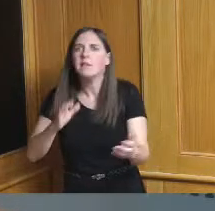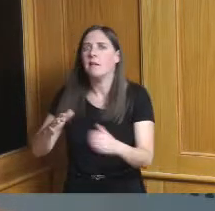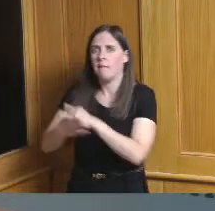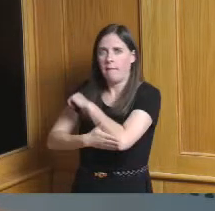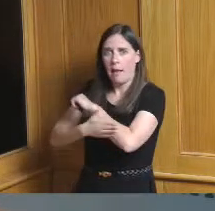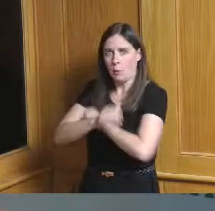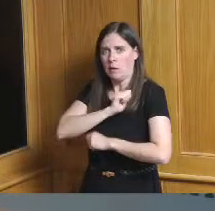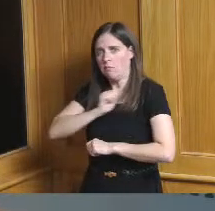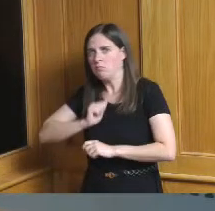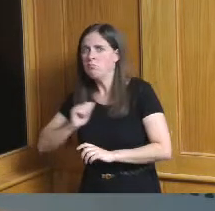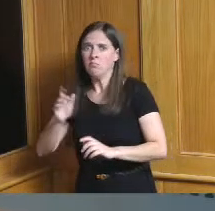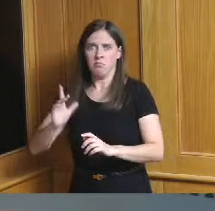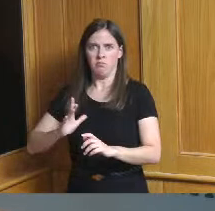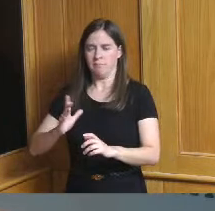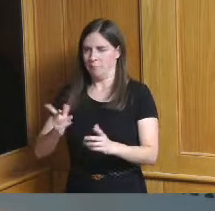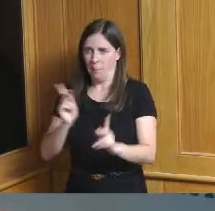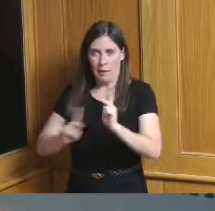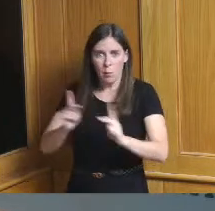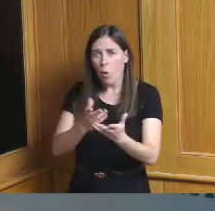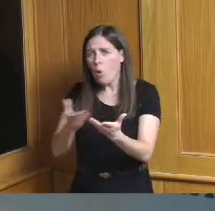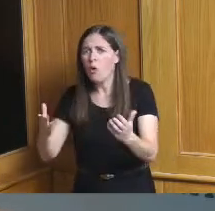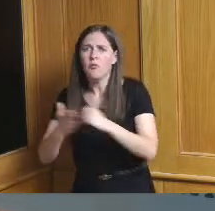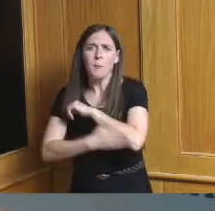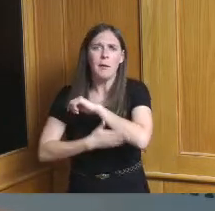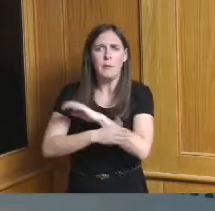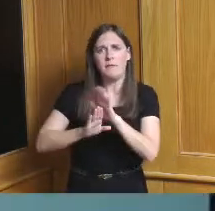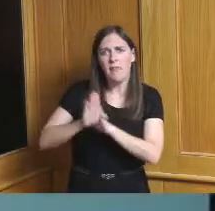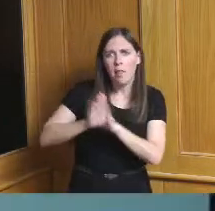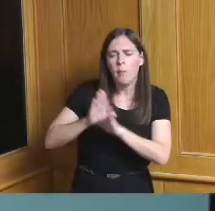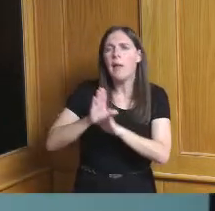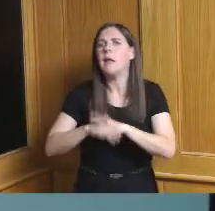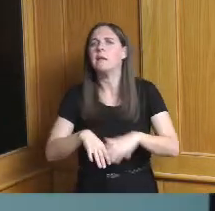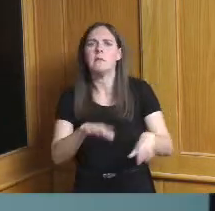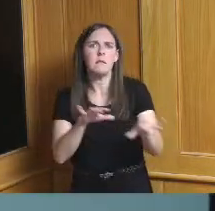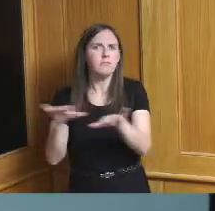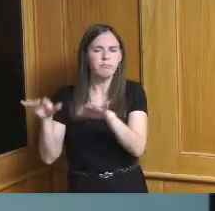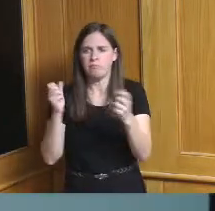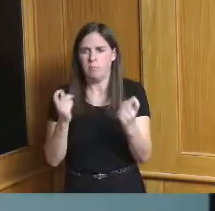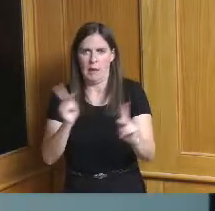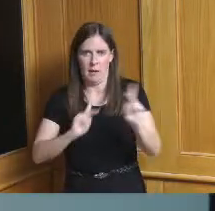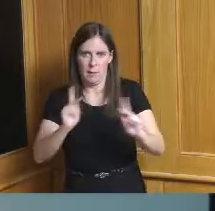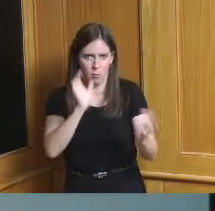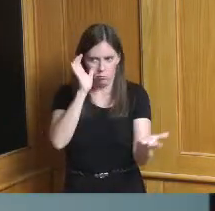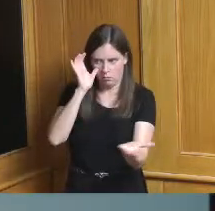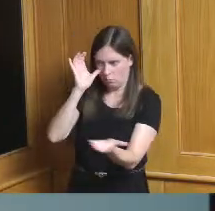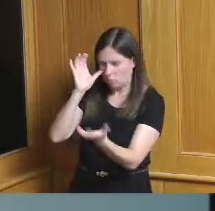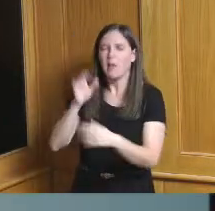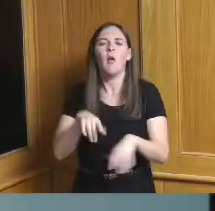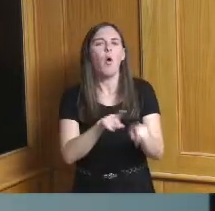economic development entities in the county and it was very helpful I want to also let you know